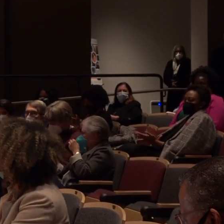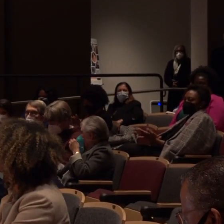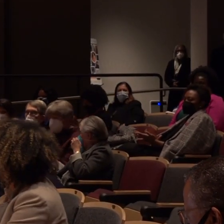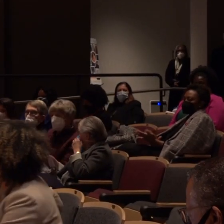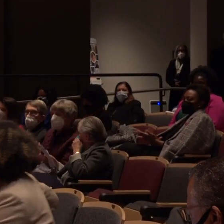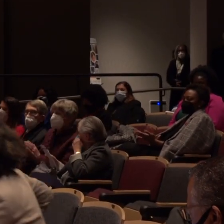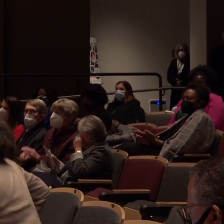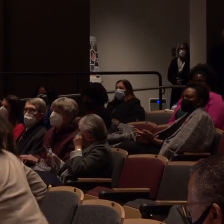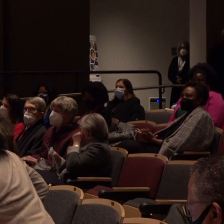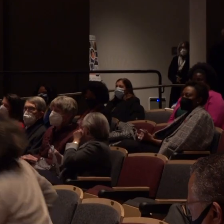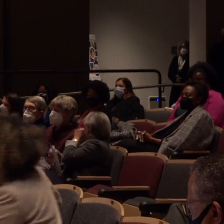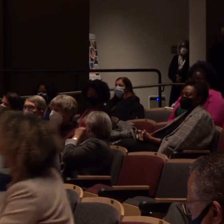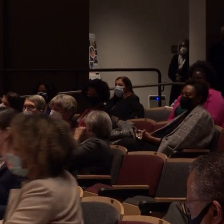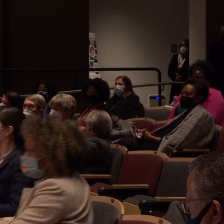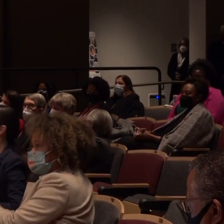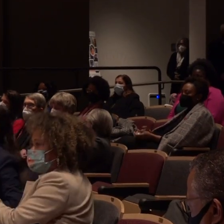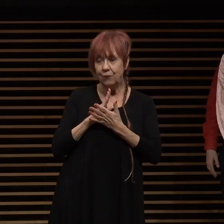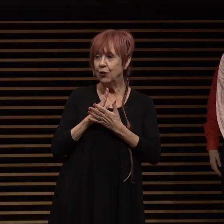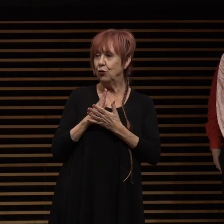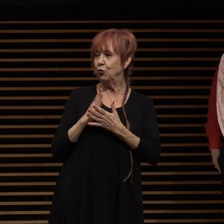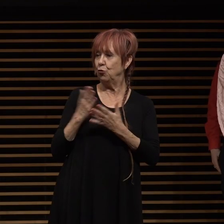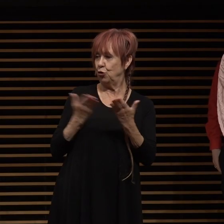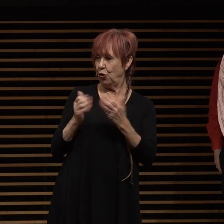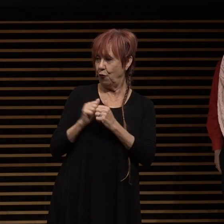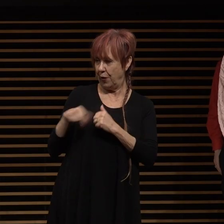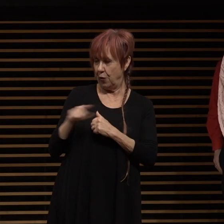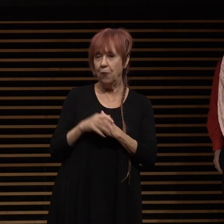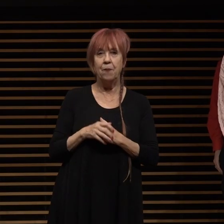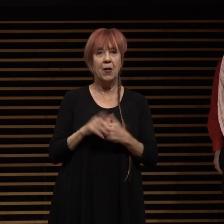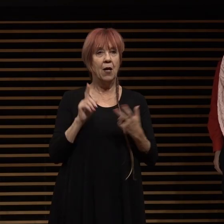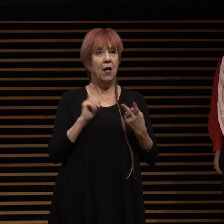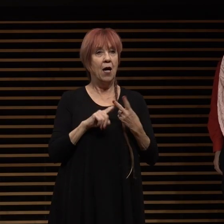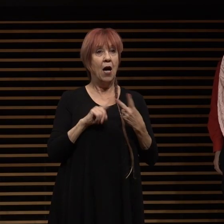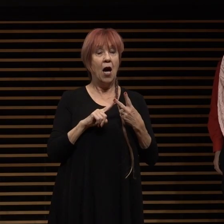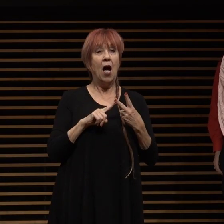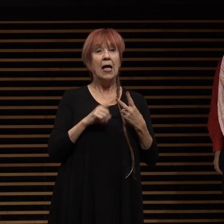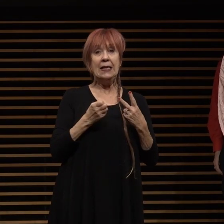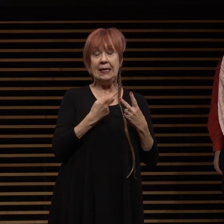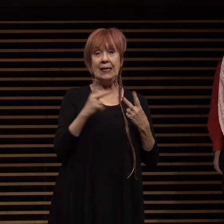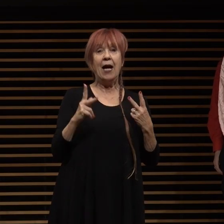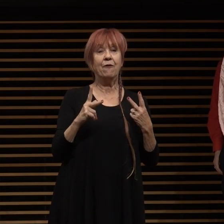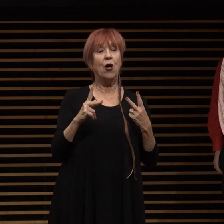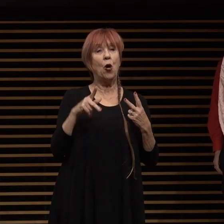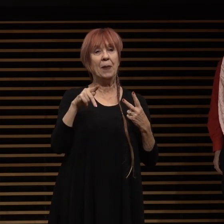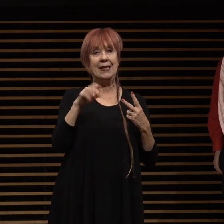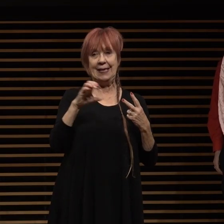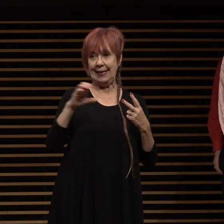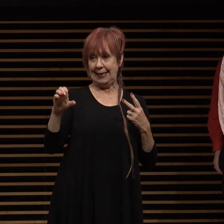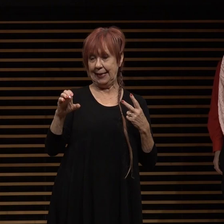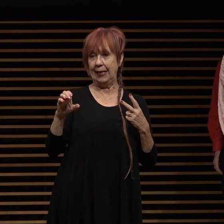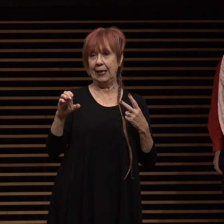it's an honor and privilege to serve with all of you uh we have um i know a number of pasanet city college trustees